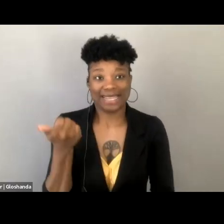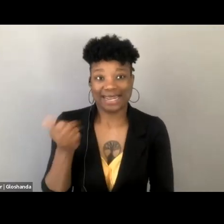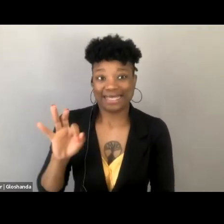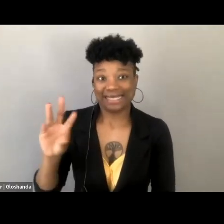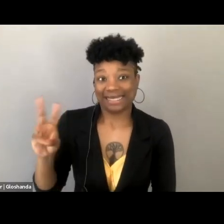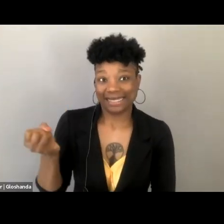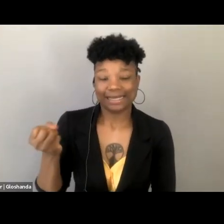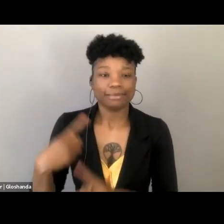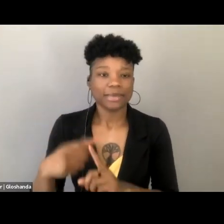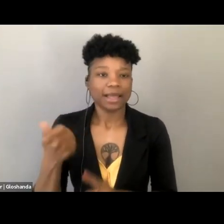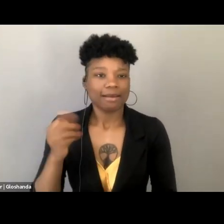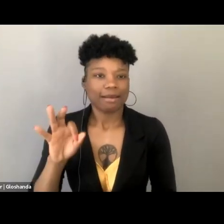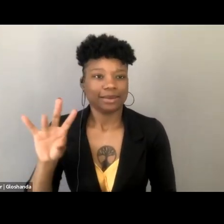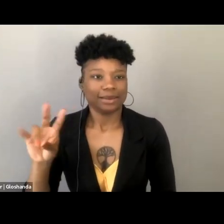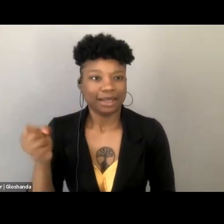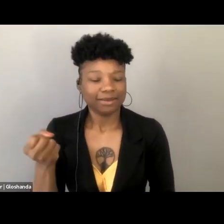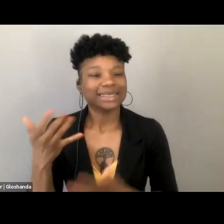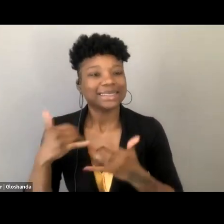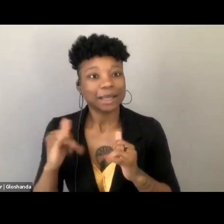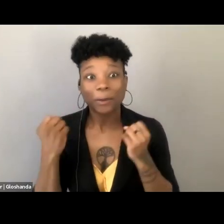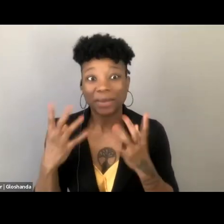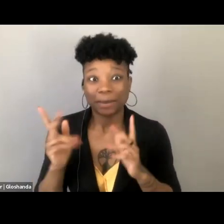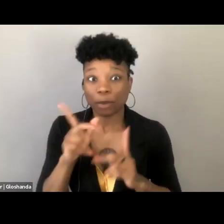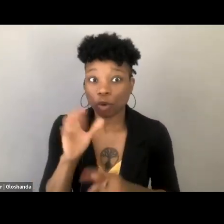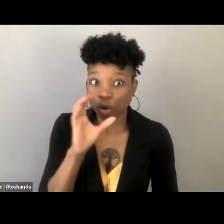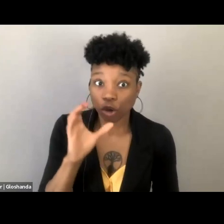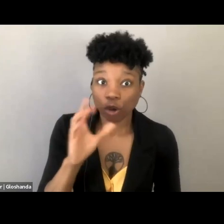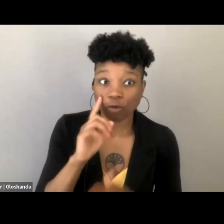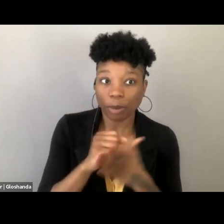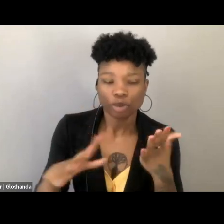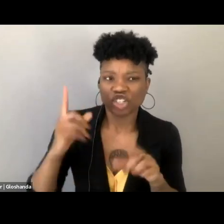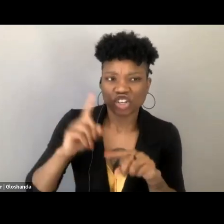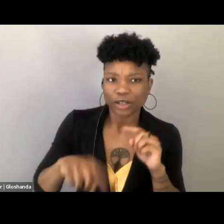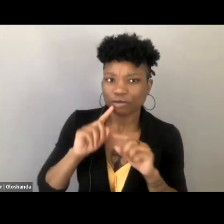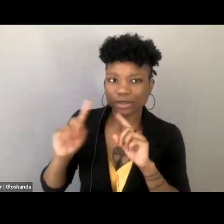many abortion seekers remained unable to answer basic questions. And these abortion seekers